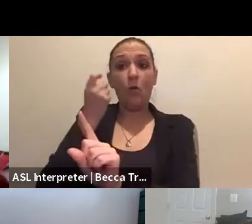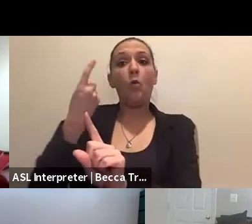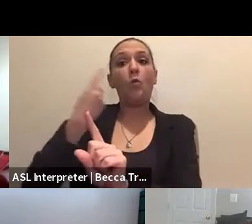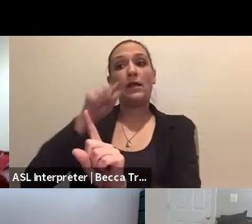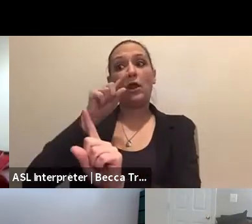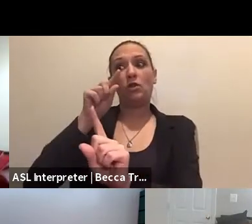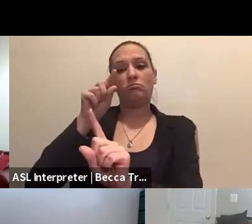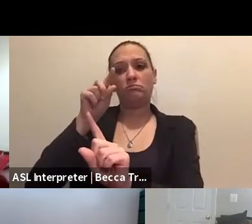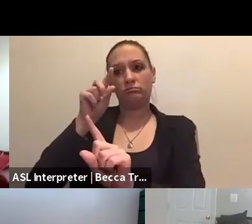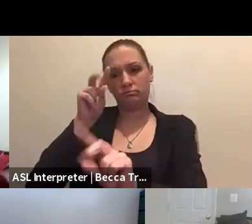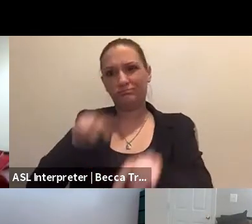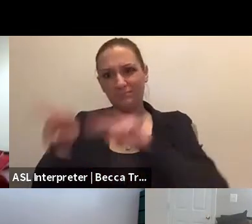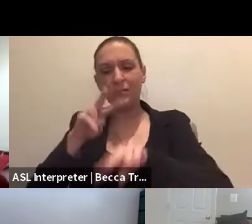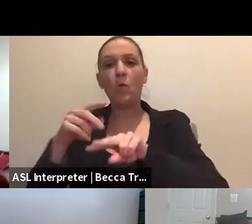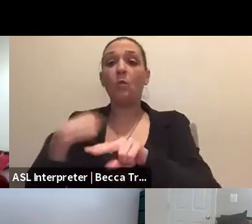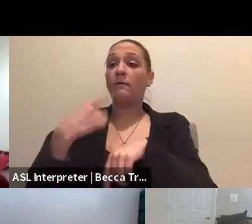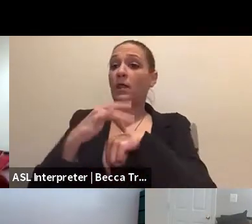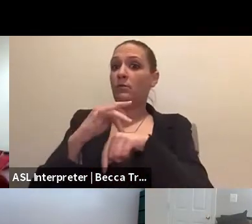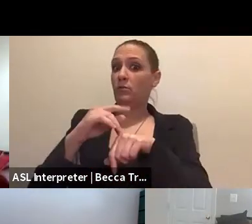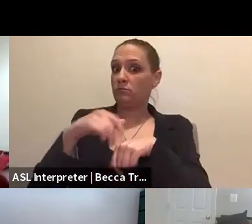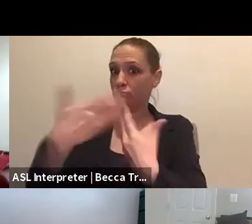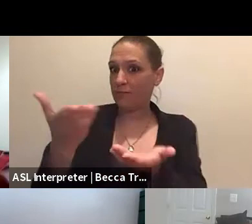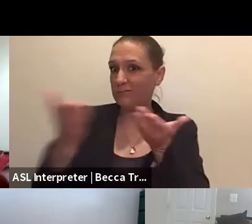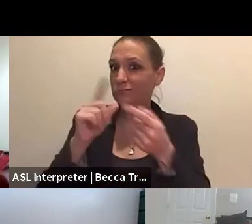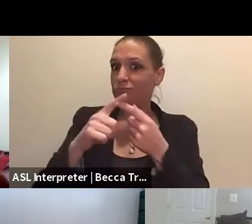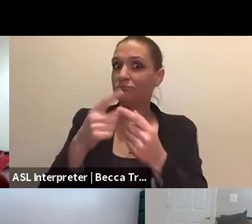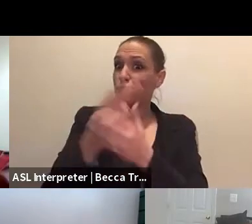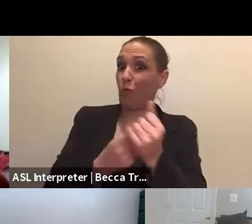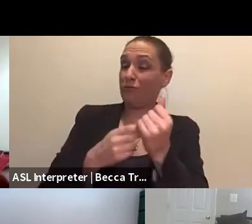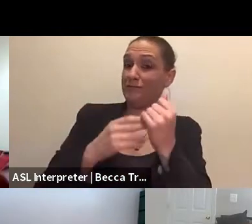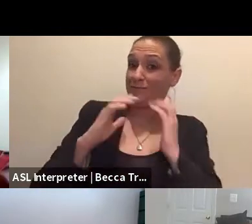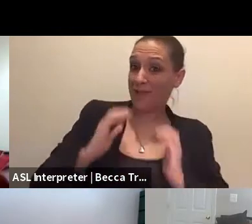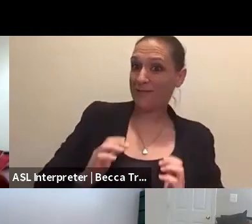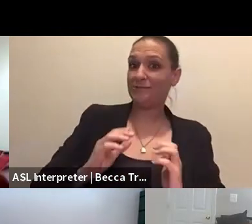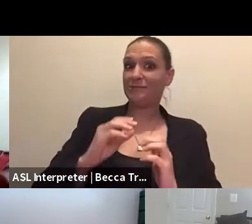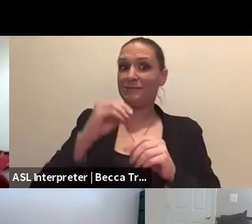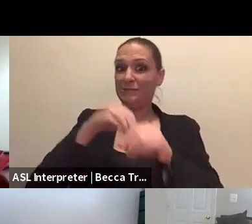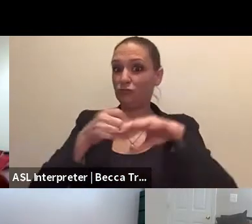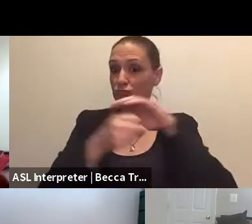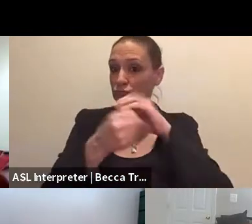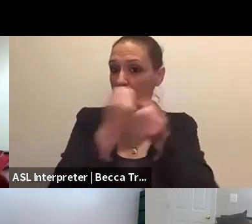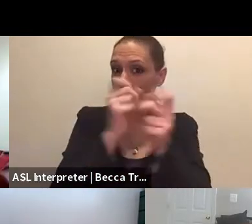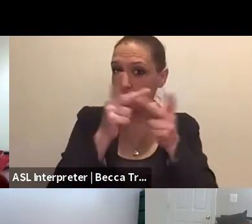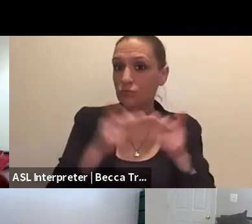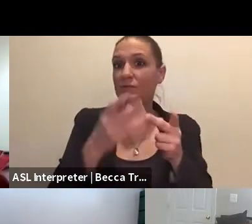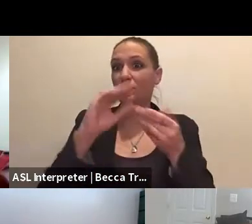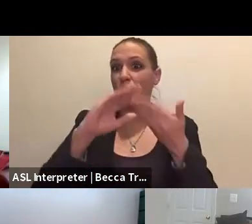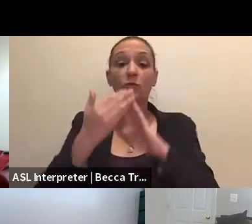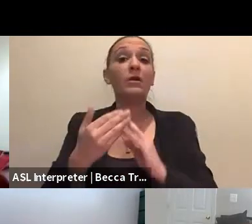we are available to both clients within shelters or the community and the workforce. So that would include our paid staff